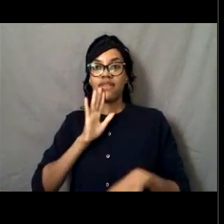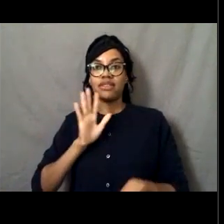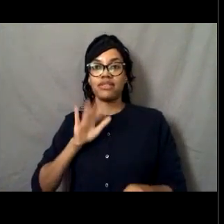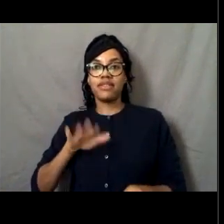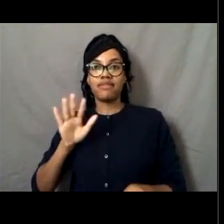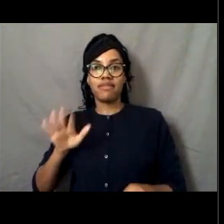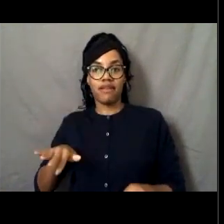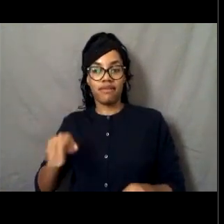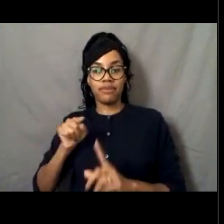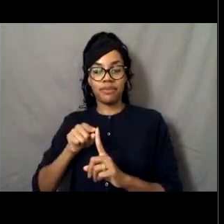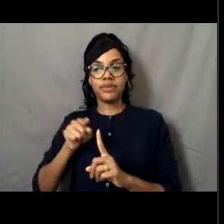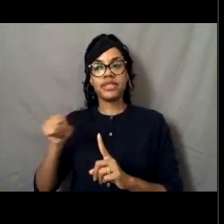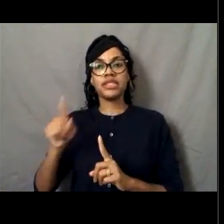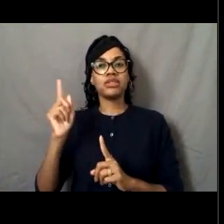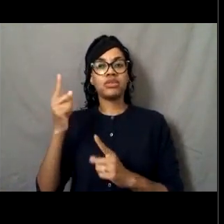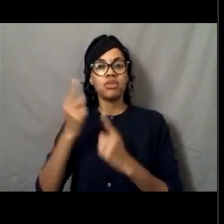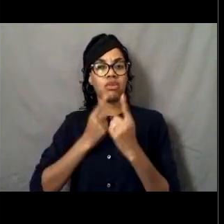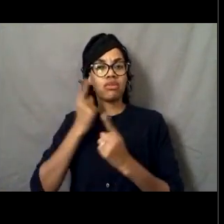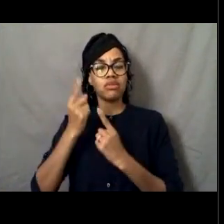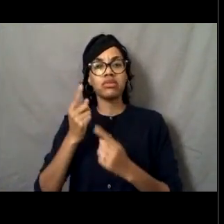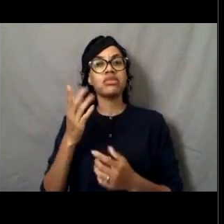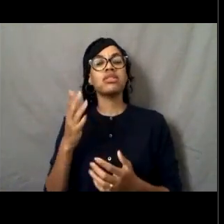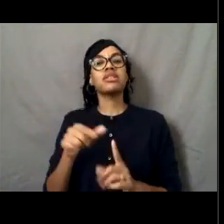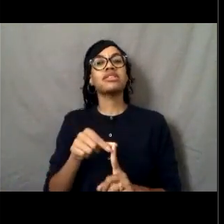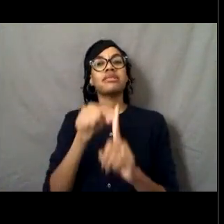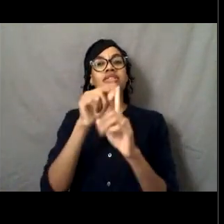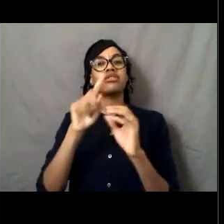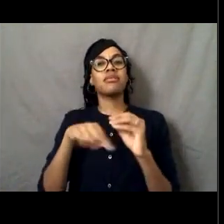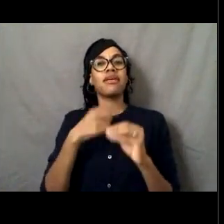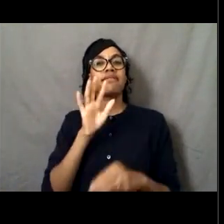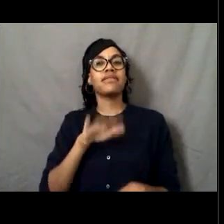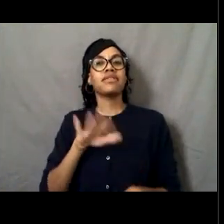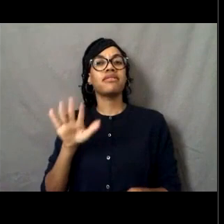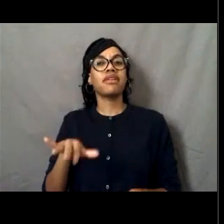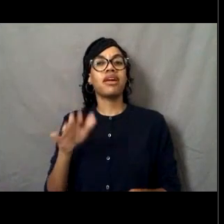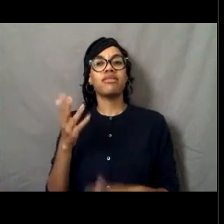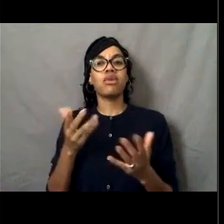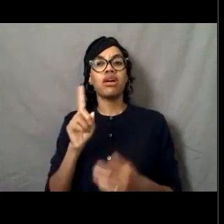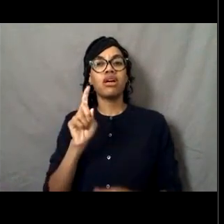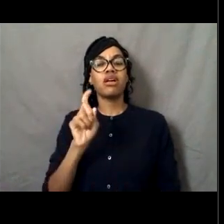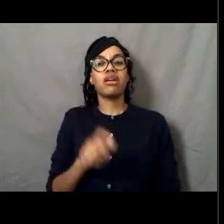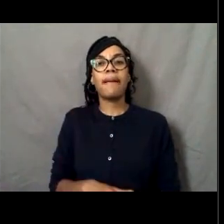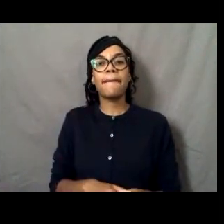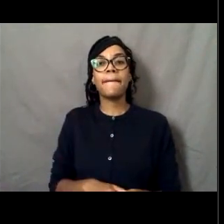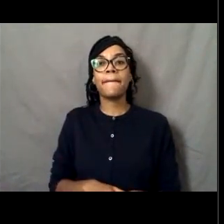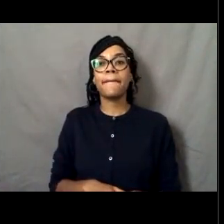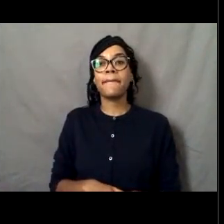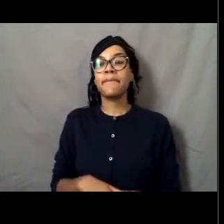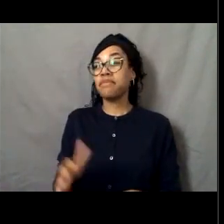And he was wondering why what's special about the age 55. That's a great question.